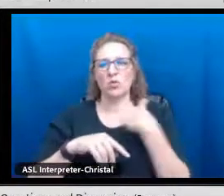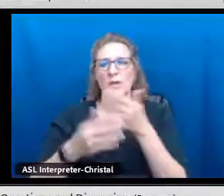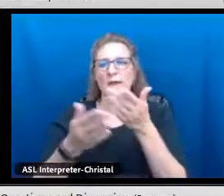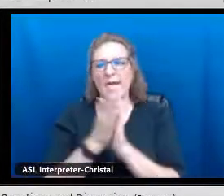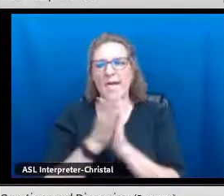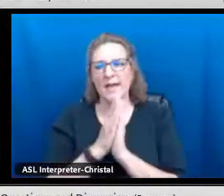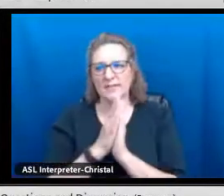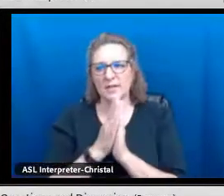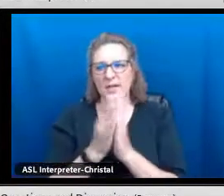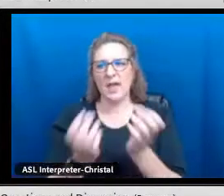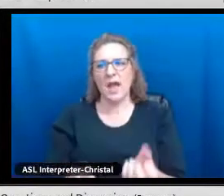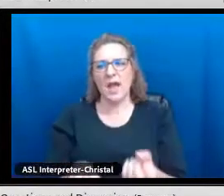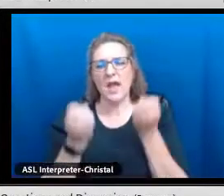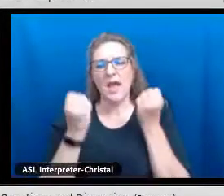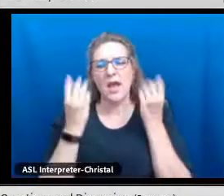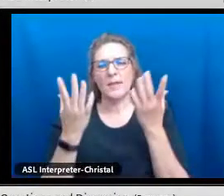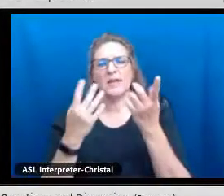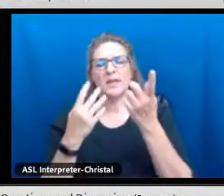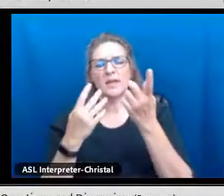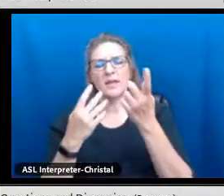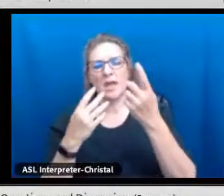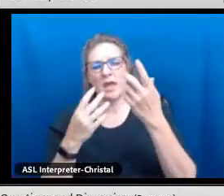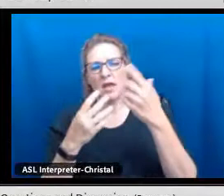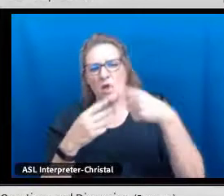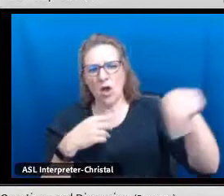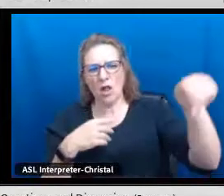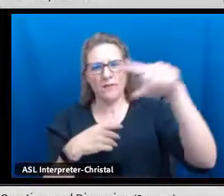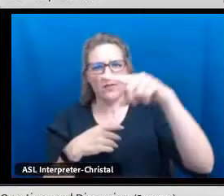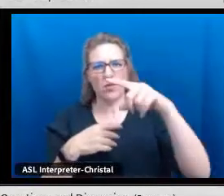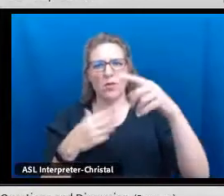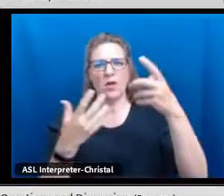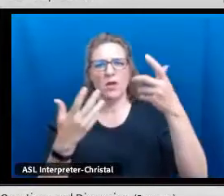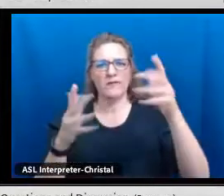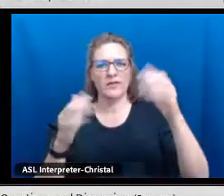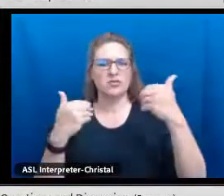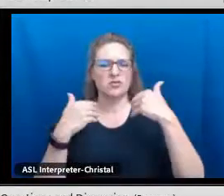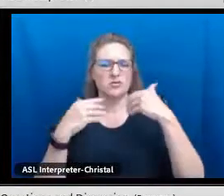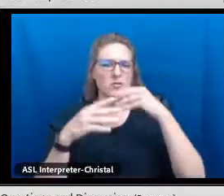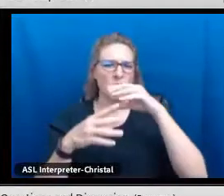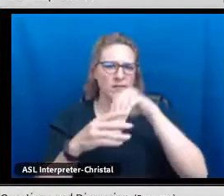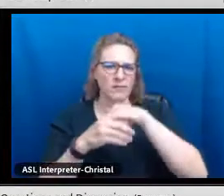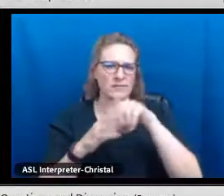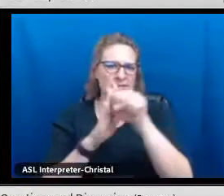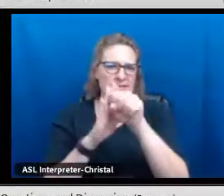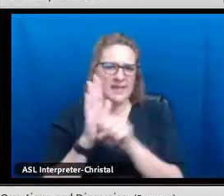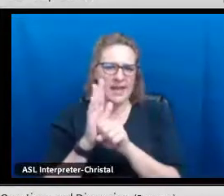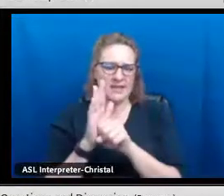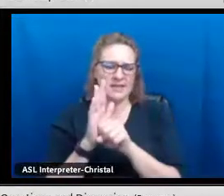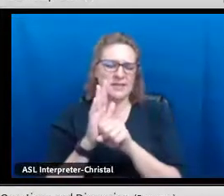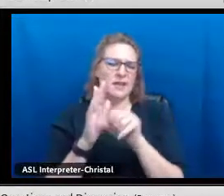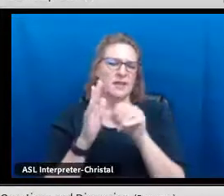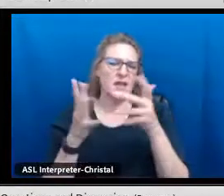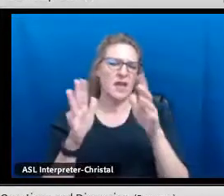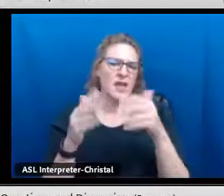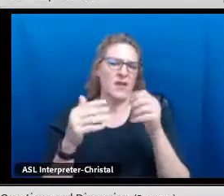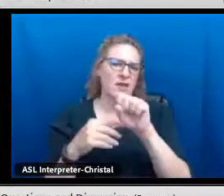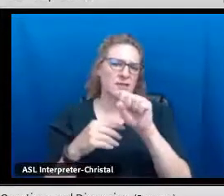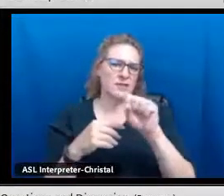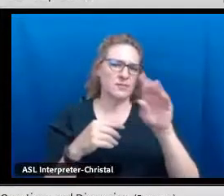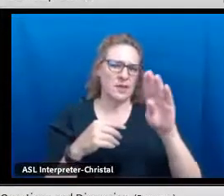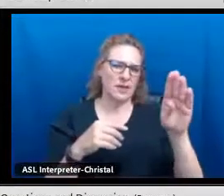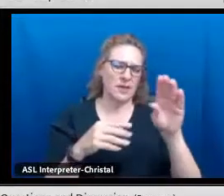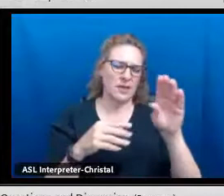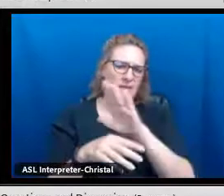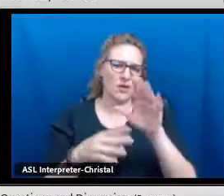When we did that poll earlier on, one of the questions we asked was how many were in states